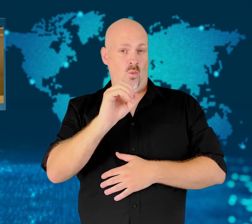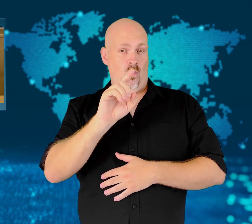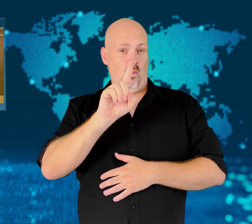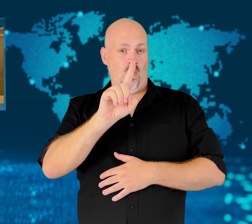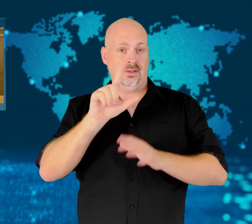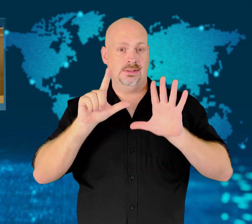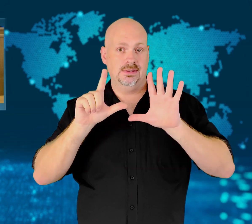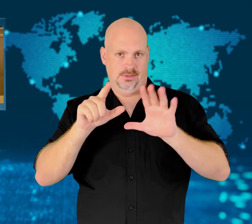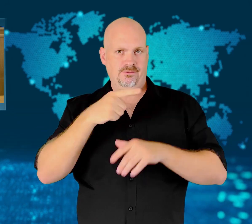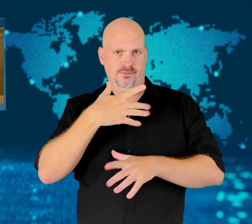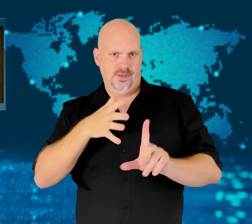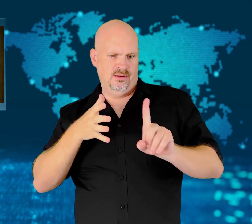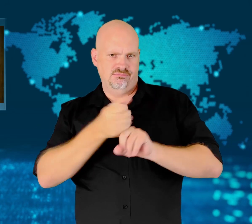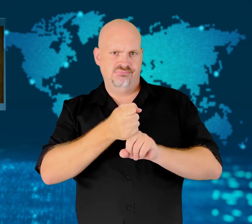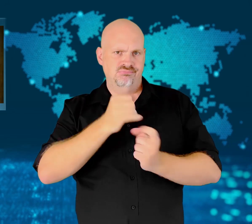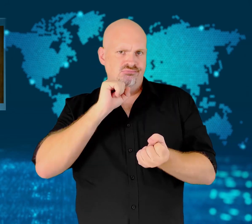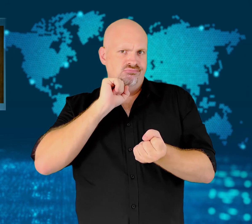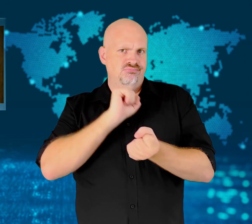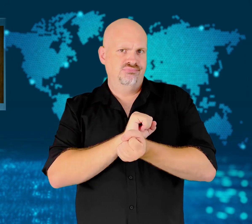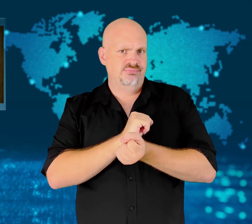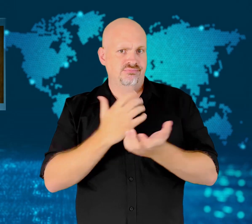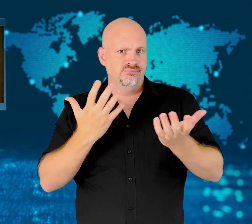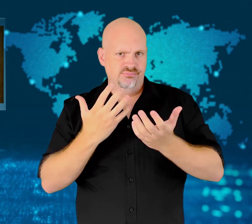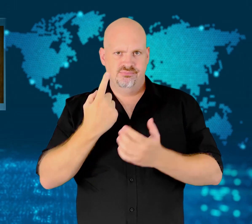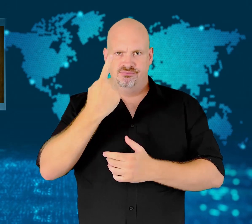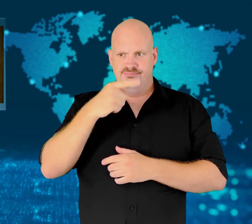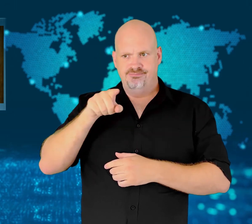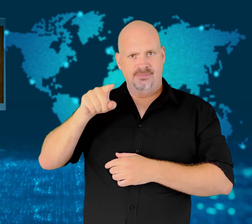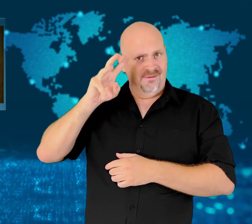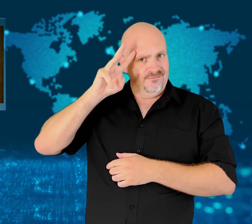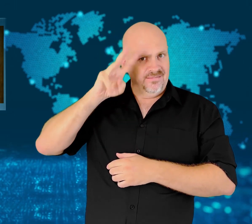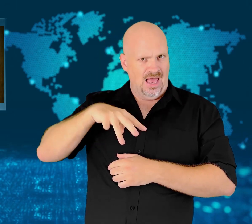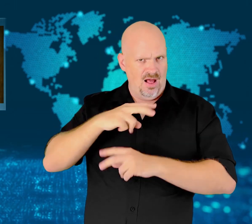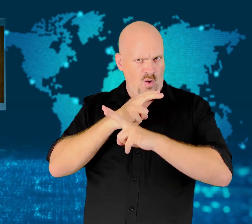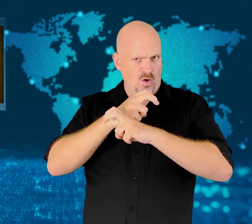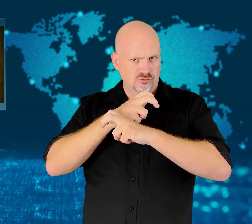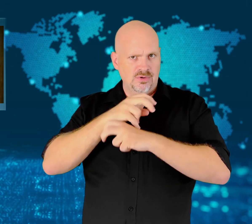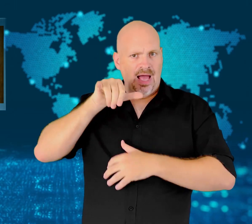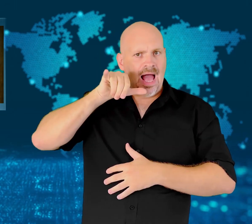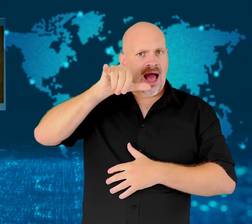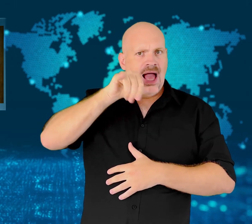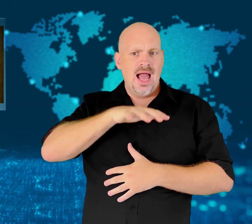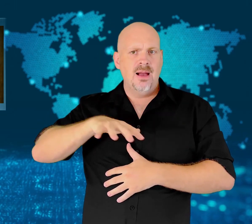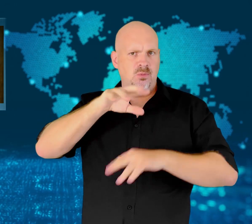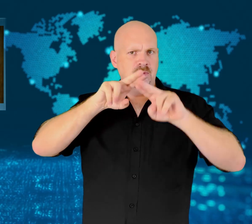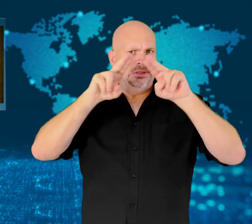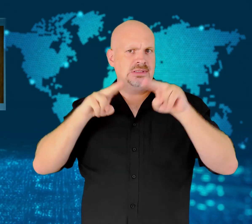In February 2017, the former soldier was arrested after trying